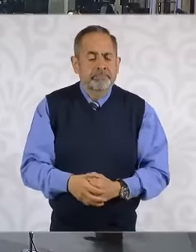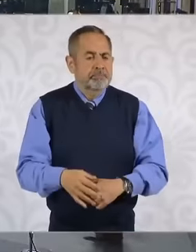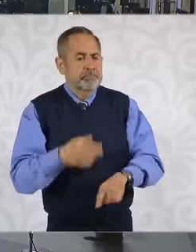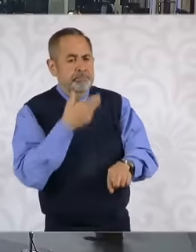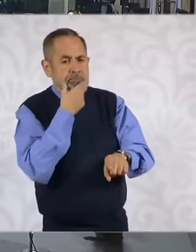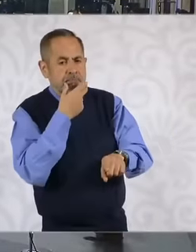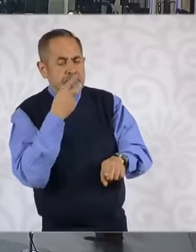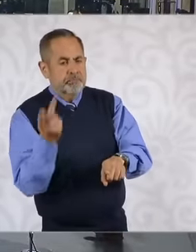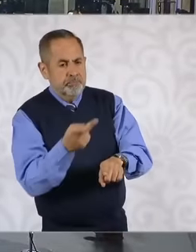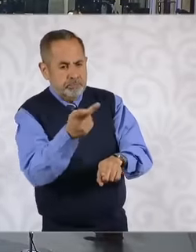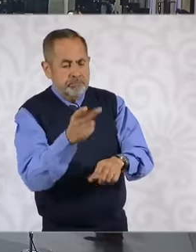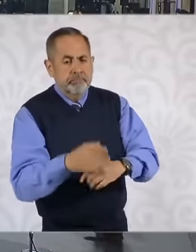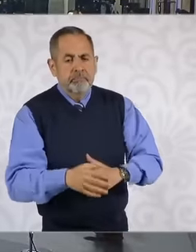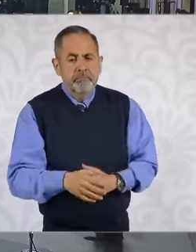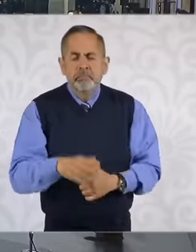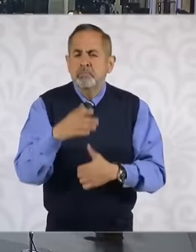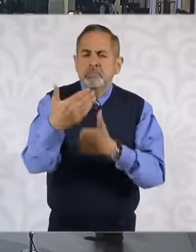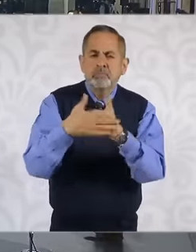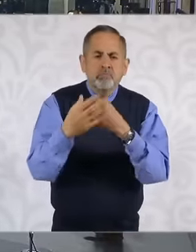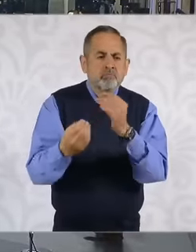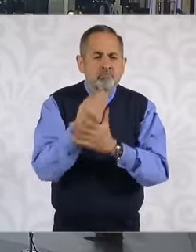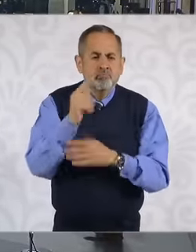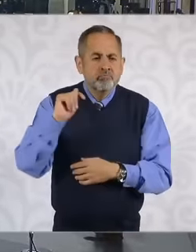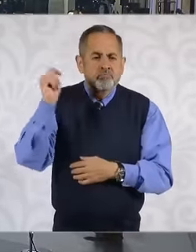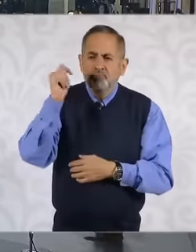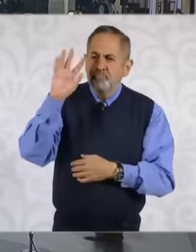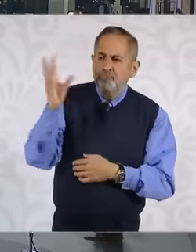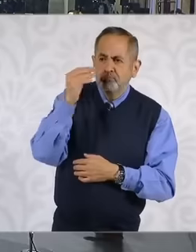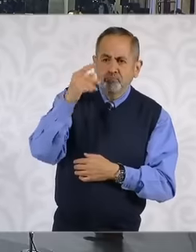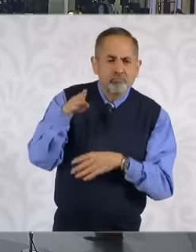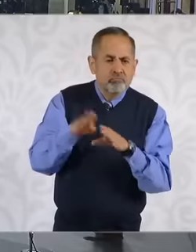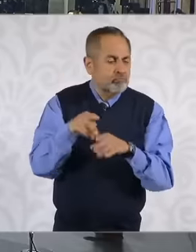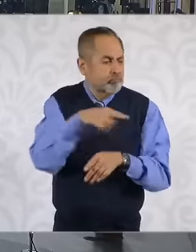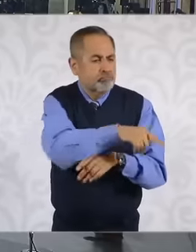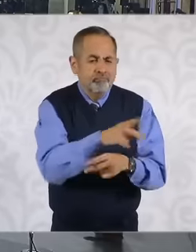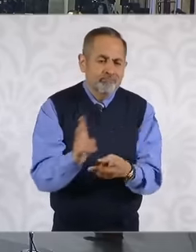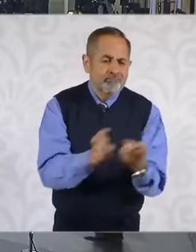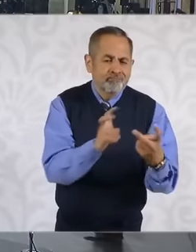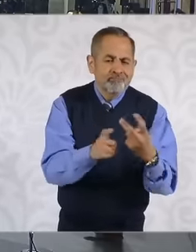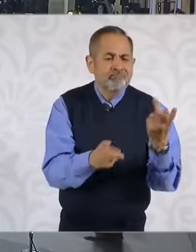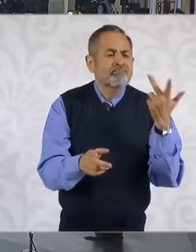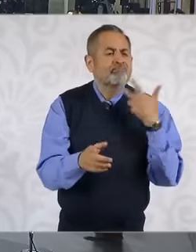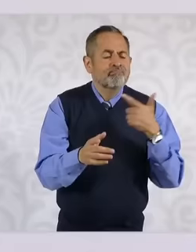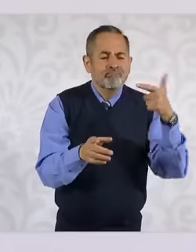new technologies are going to be used to combat huachicol, the president is another of the issues that